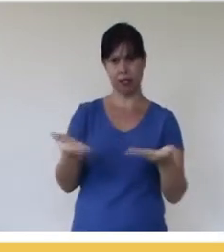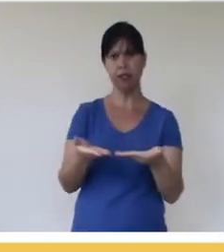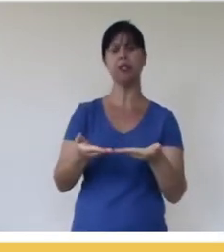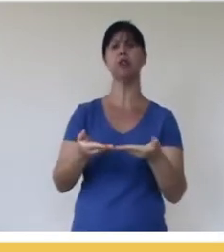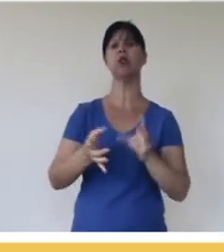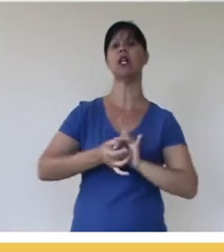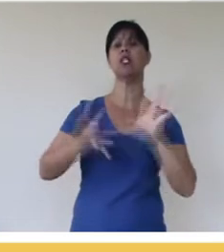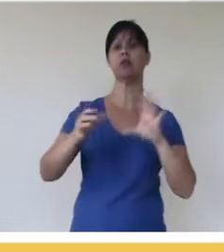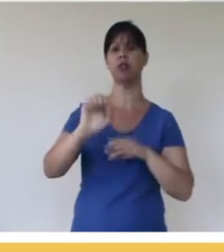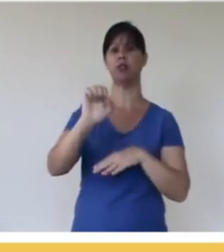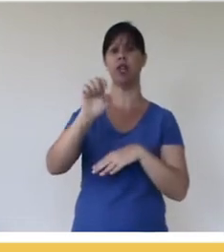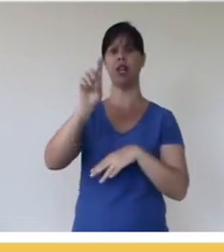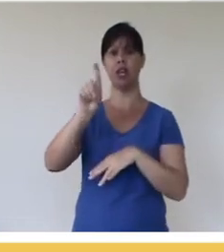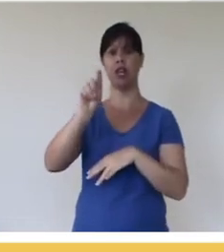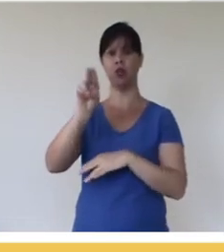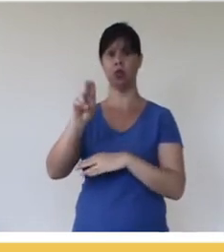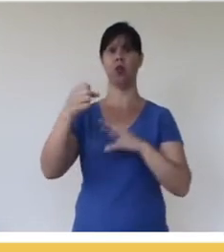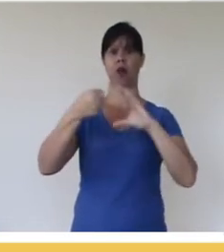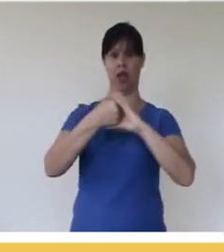and which is available on EduCapes, in the link below.